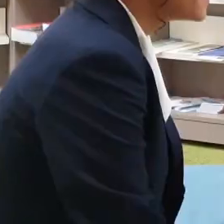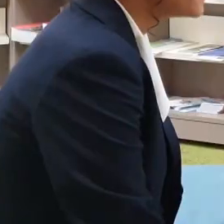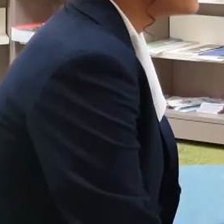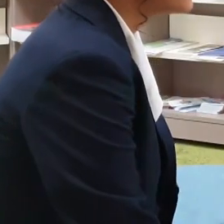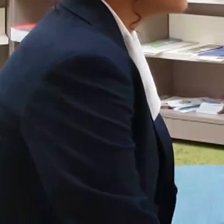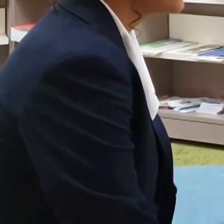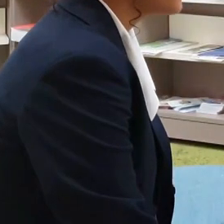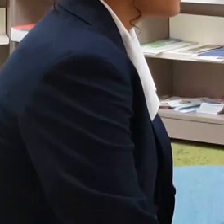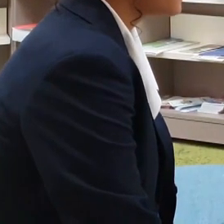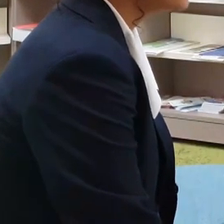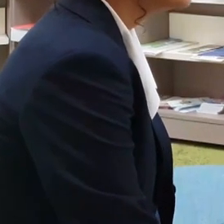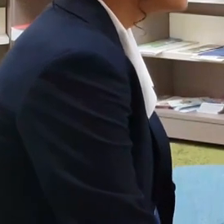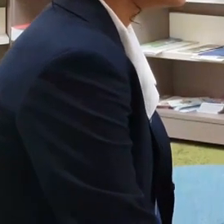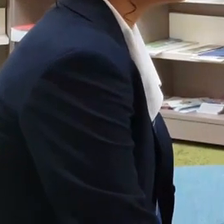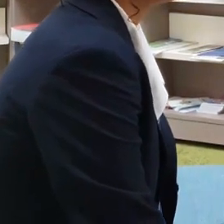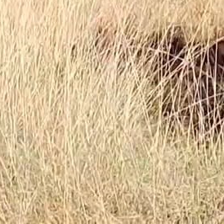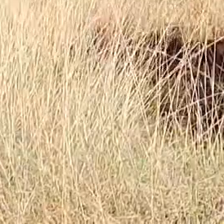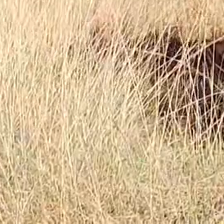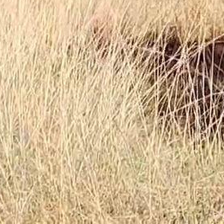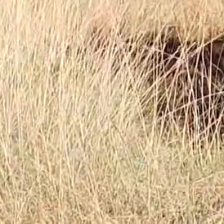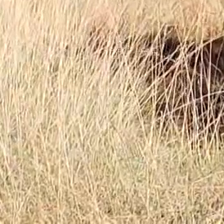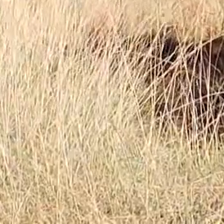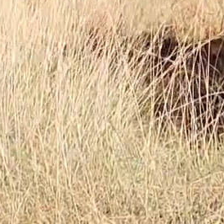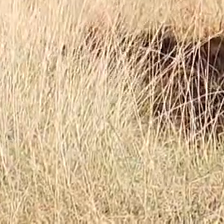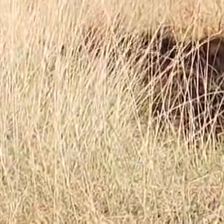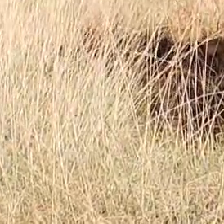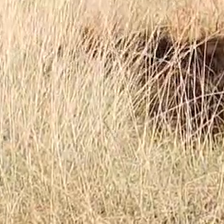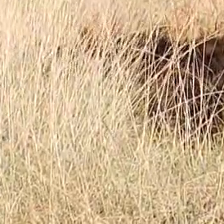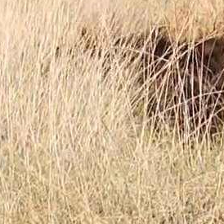with the transition into online learning. On the weekends, our family love to go out bush,